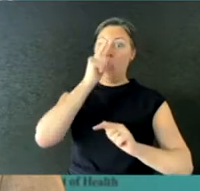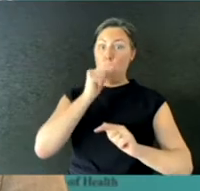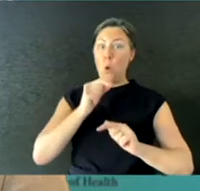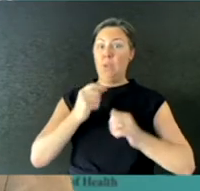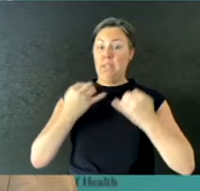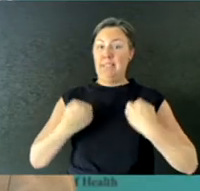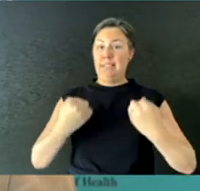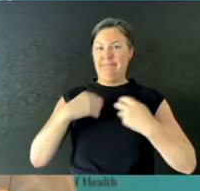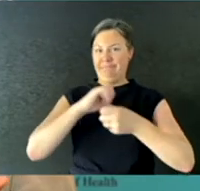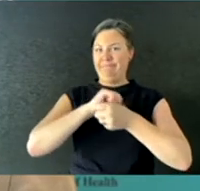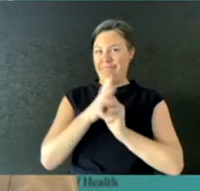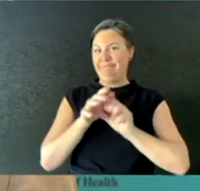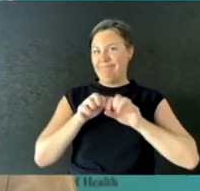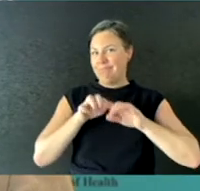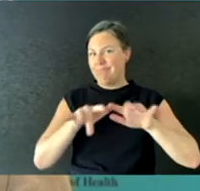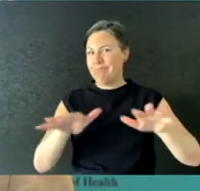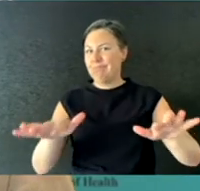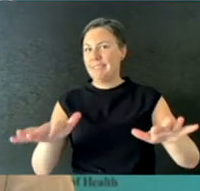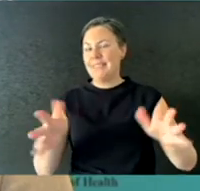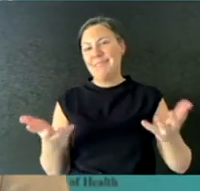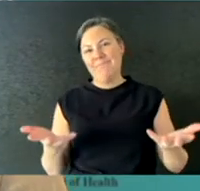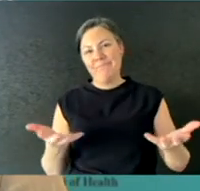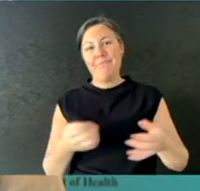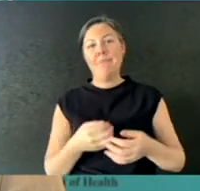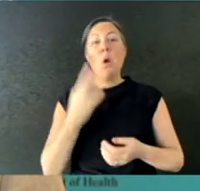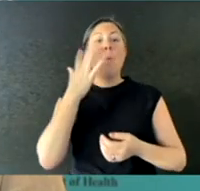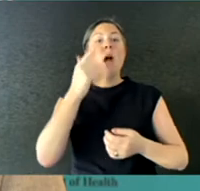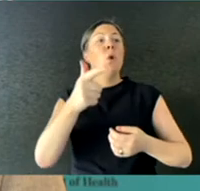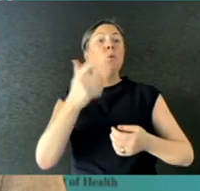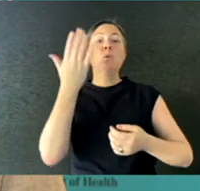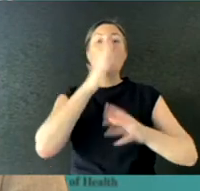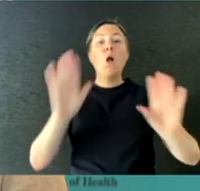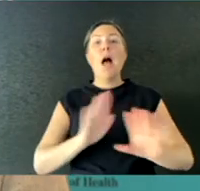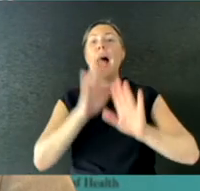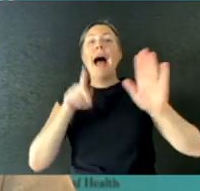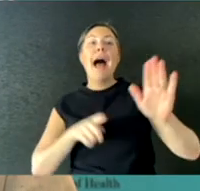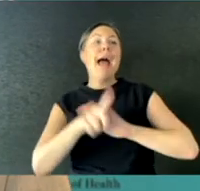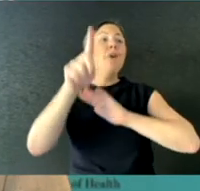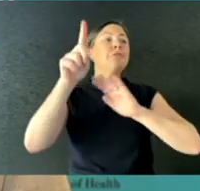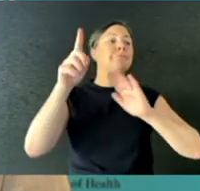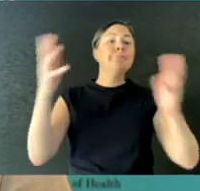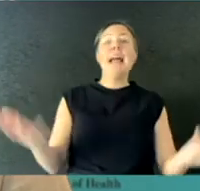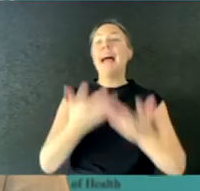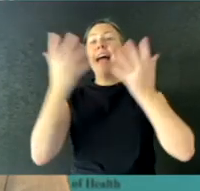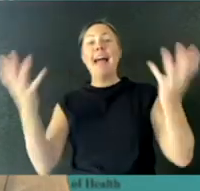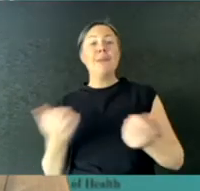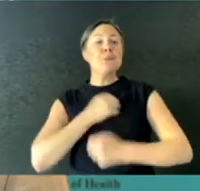So, when you are out on your school holidays, make sure to remember the COVID three: keep